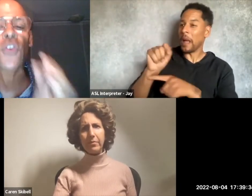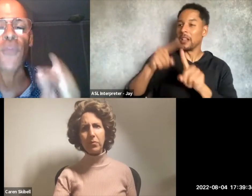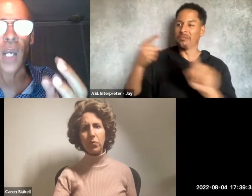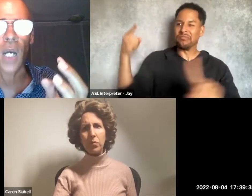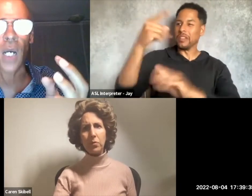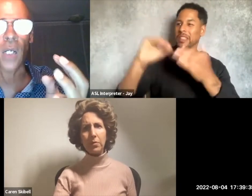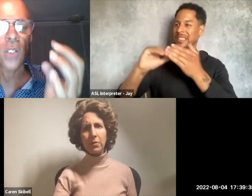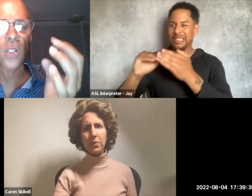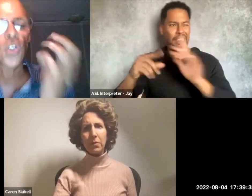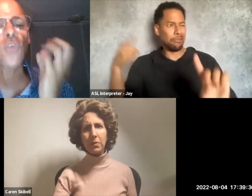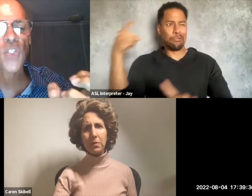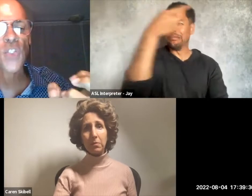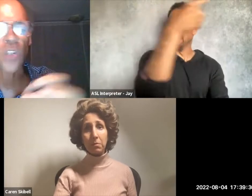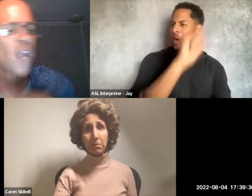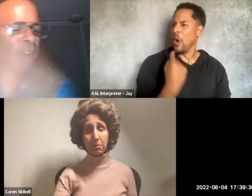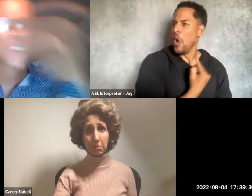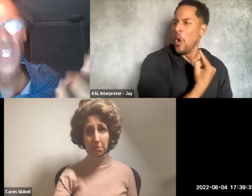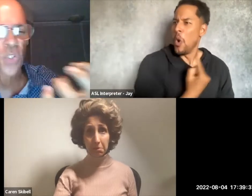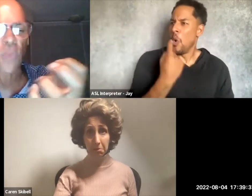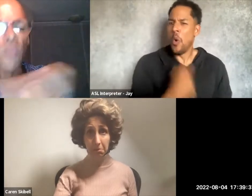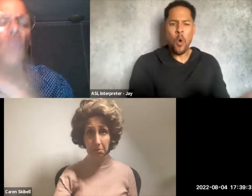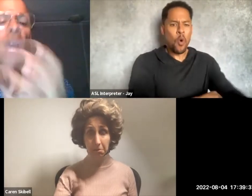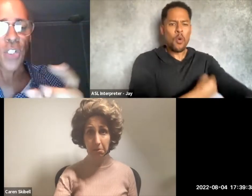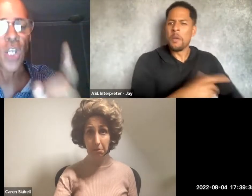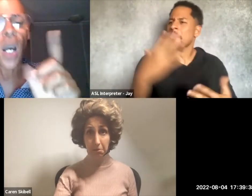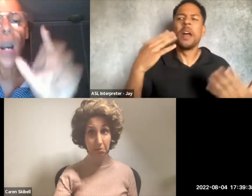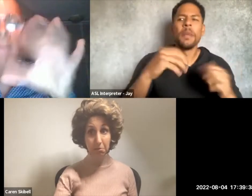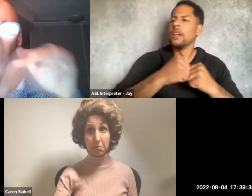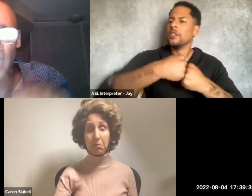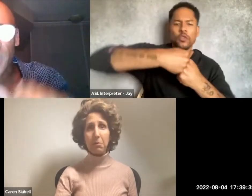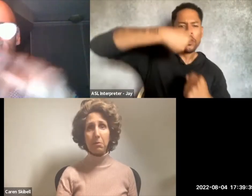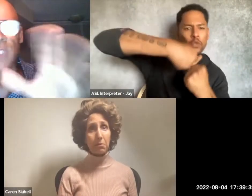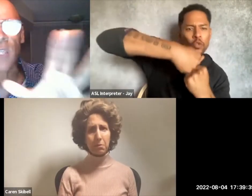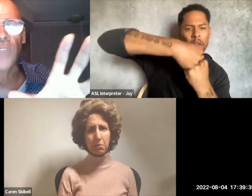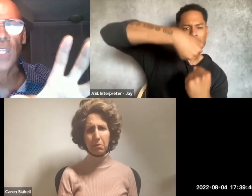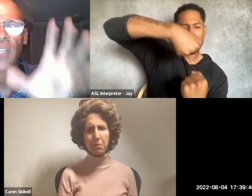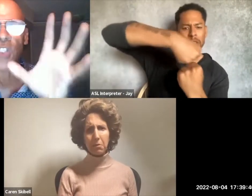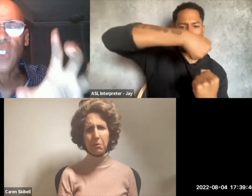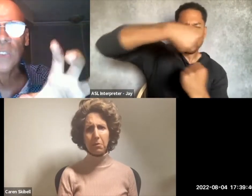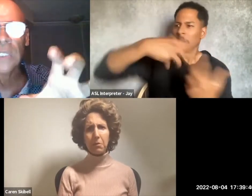It could have been a terrestrial or gravitational mirage, a mere image of something that shielded us